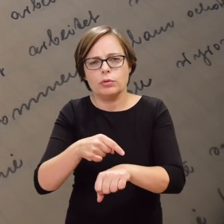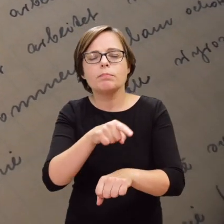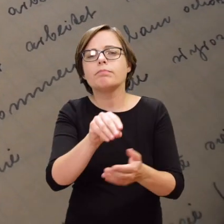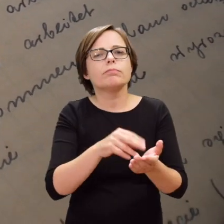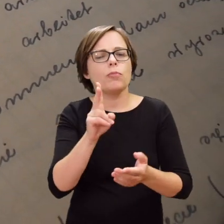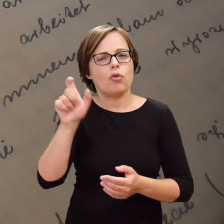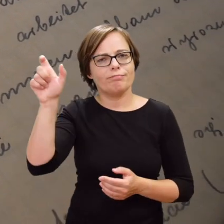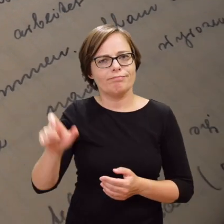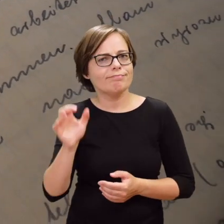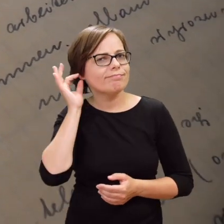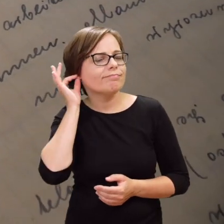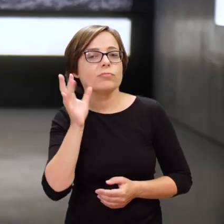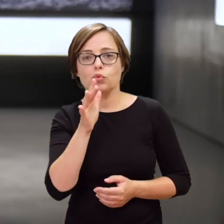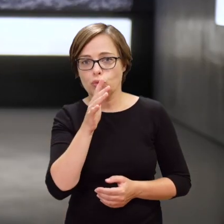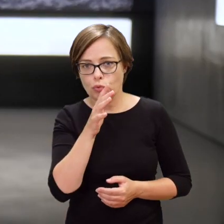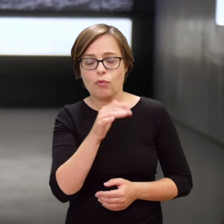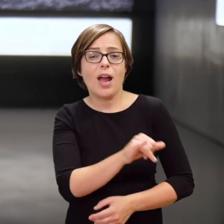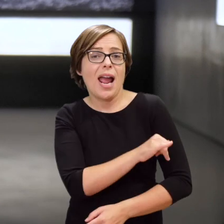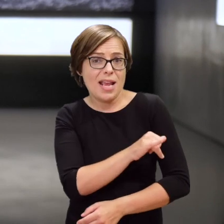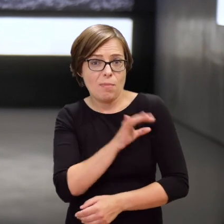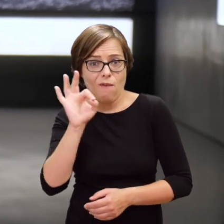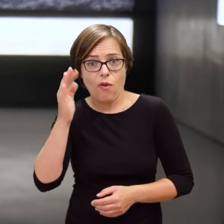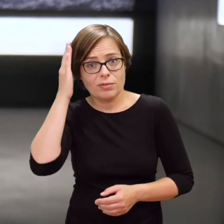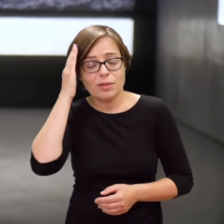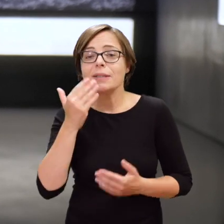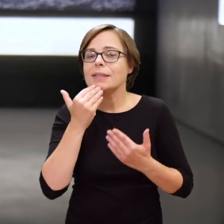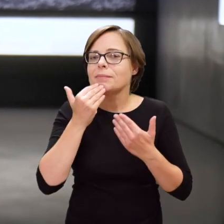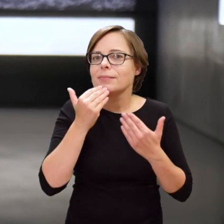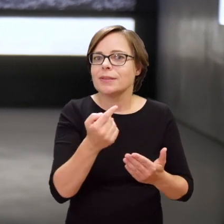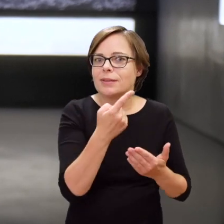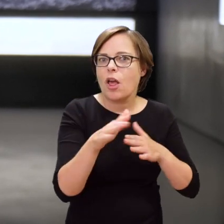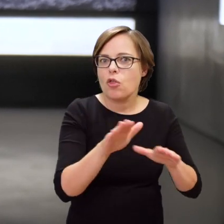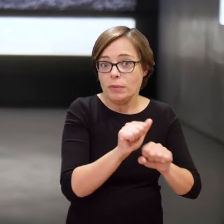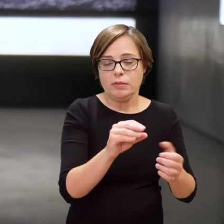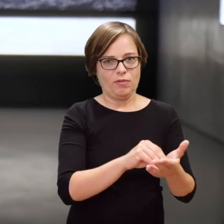whose name we know only because it is mentioned at some point in the diary.